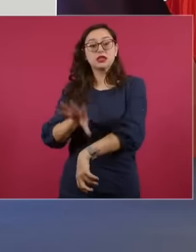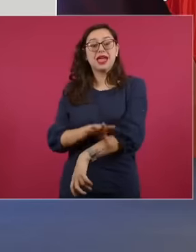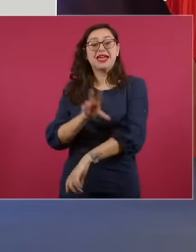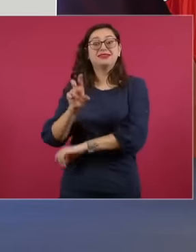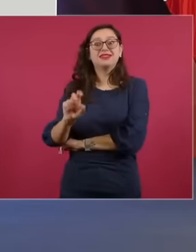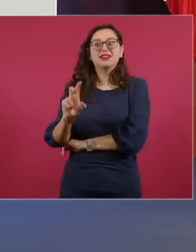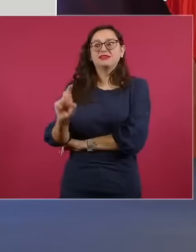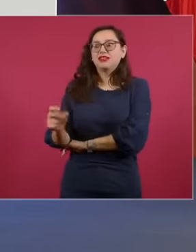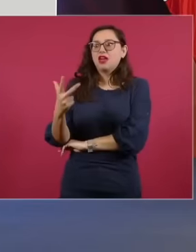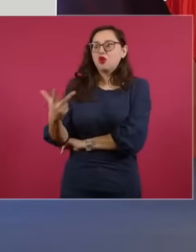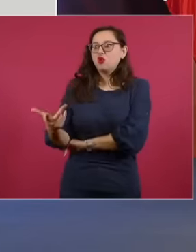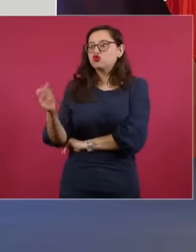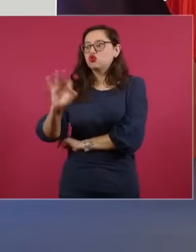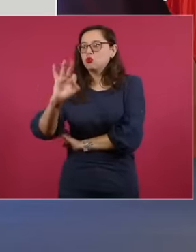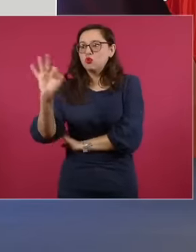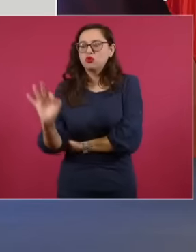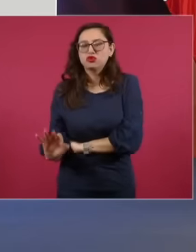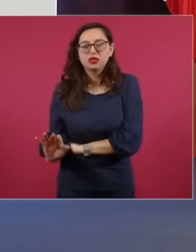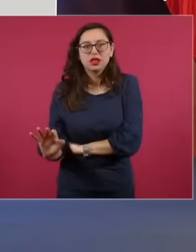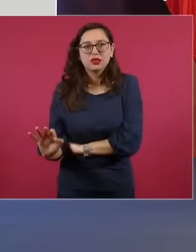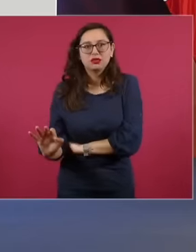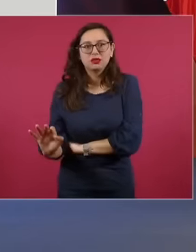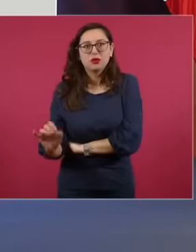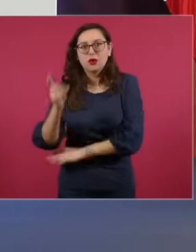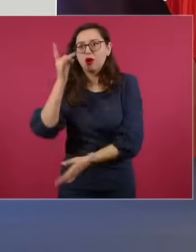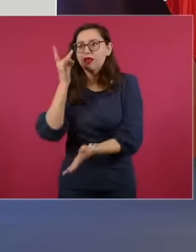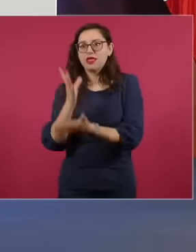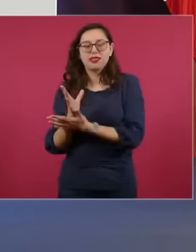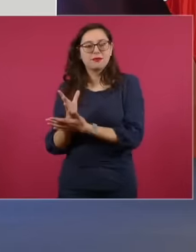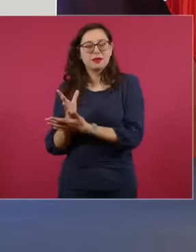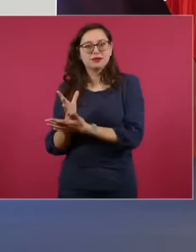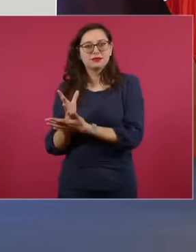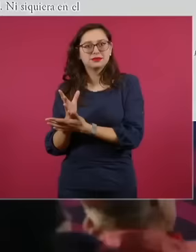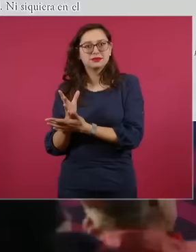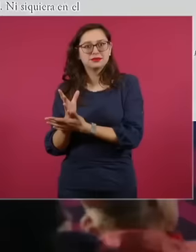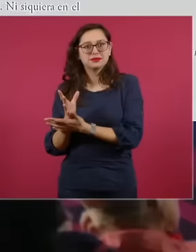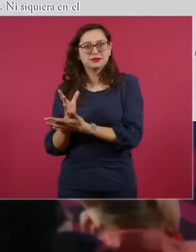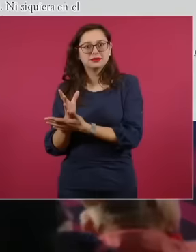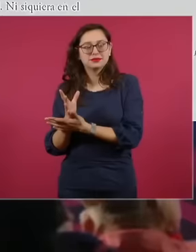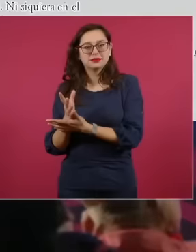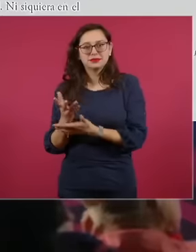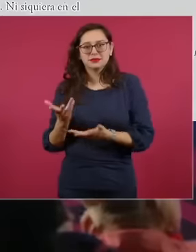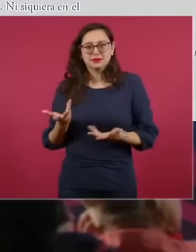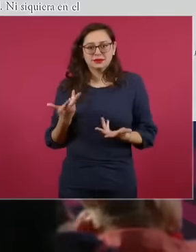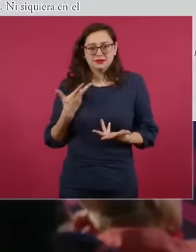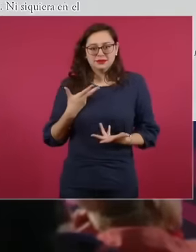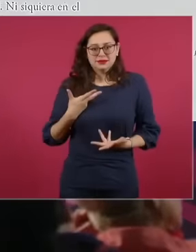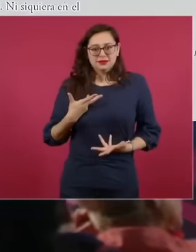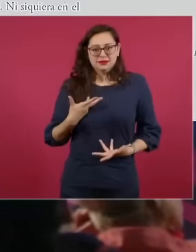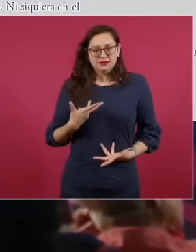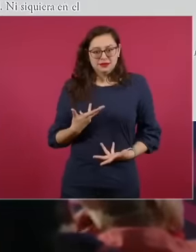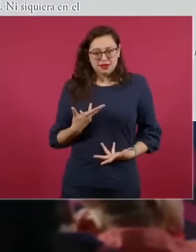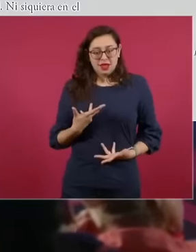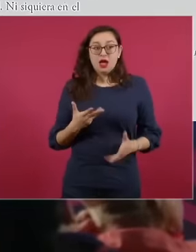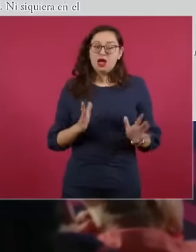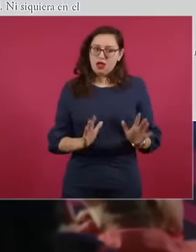38 percent of all We have now recovered the electrical energy consumed in the country,